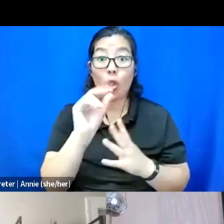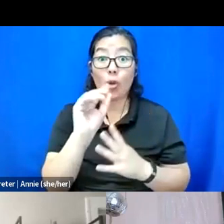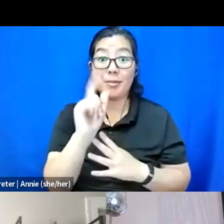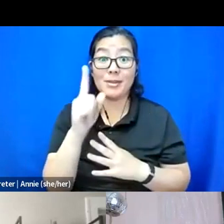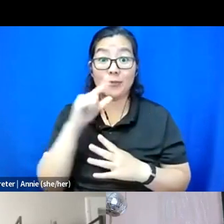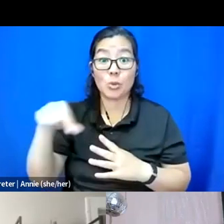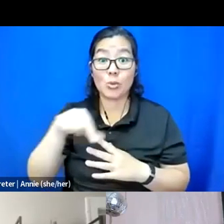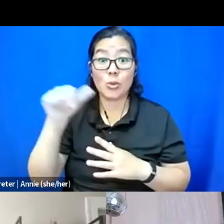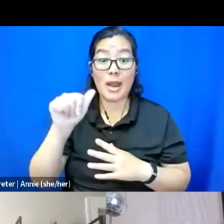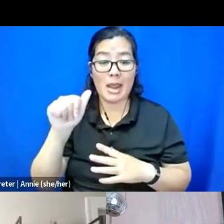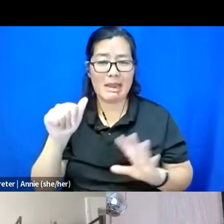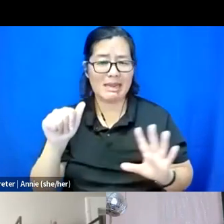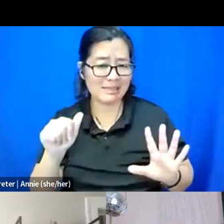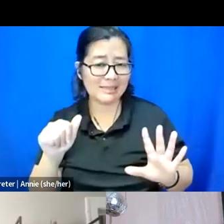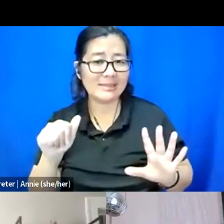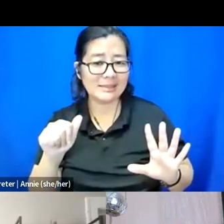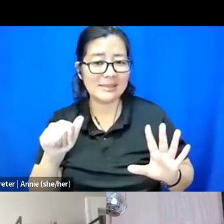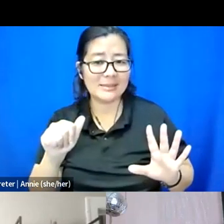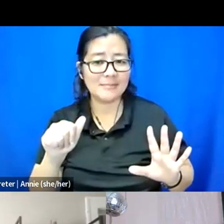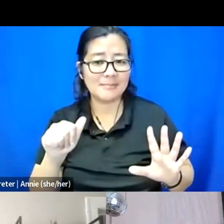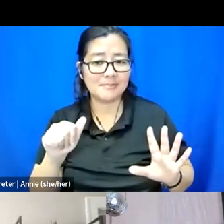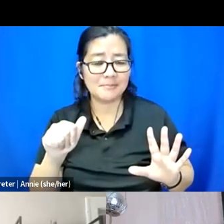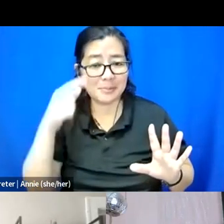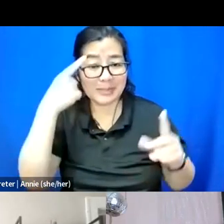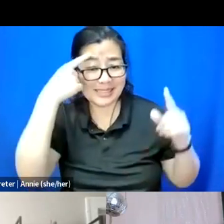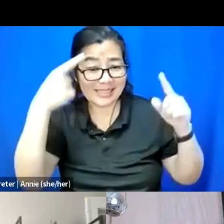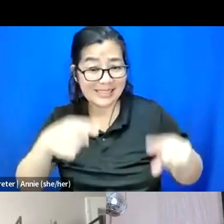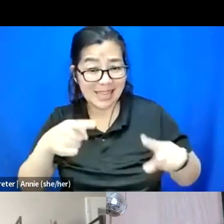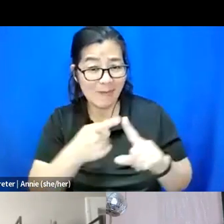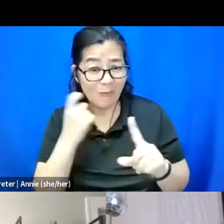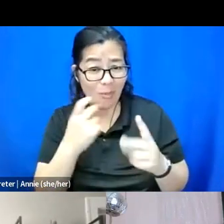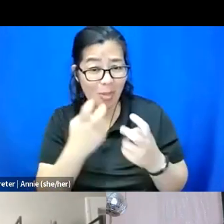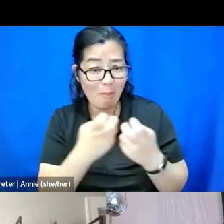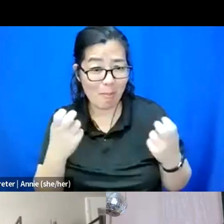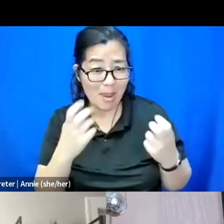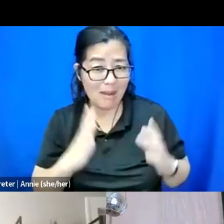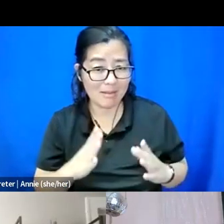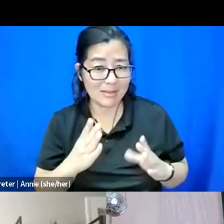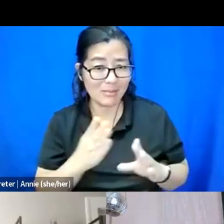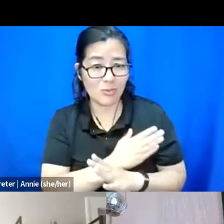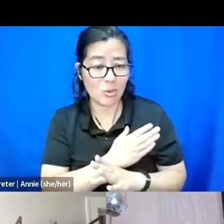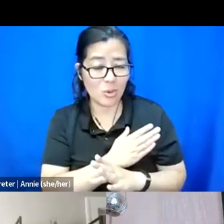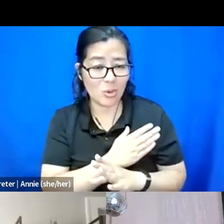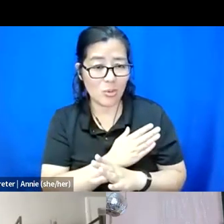I'm wondering, I want to get consent from the panelists first before we go a little bit.